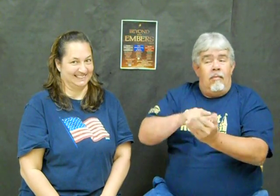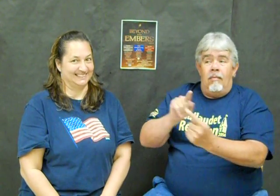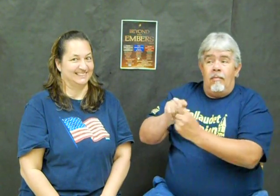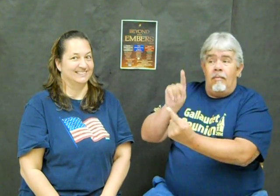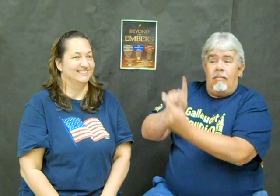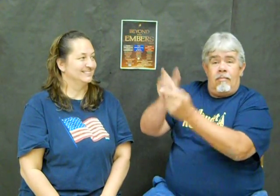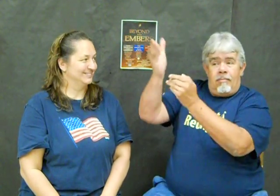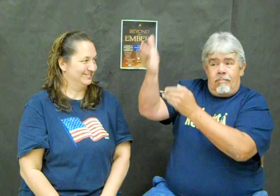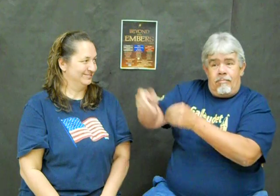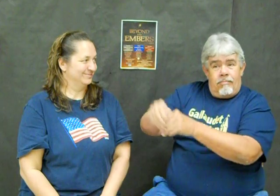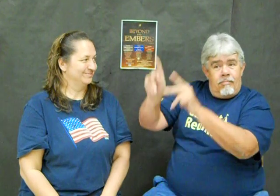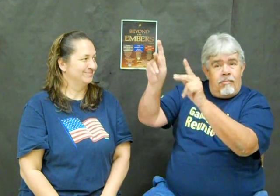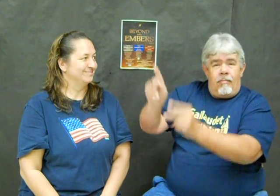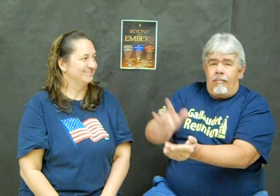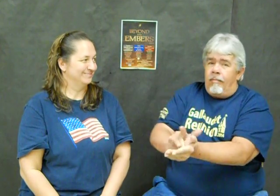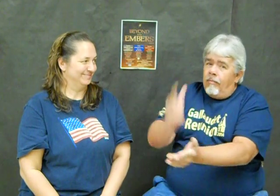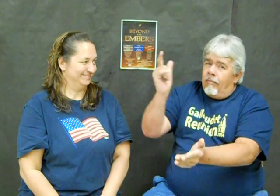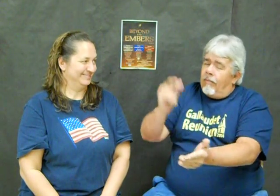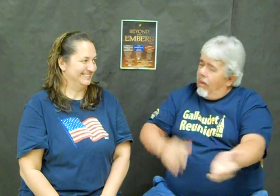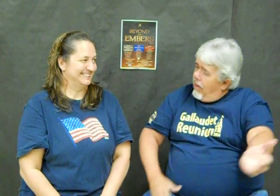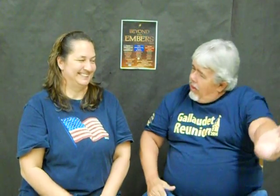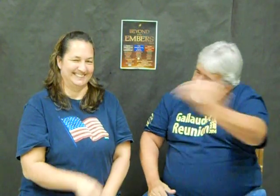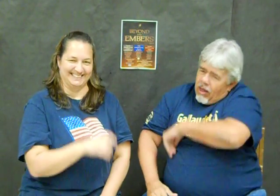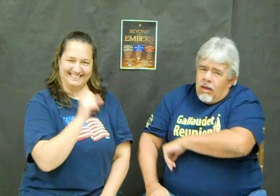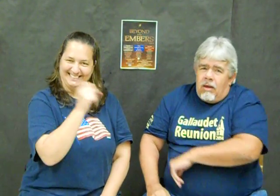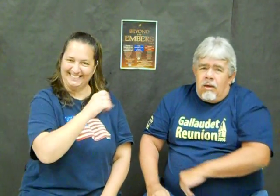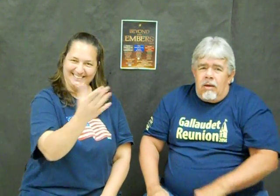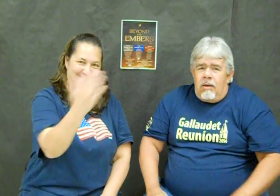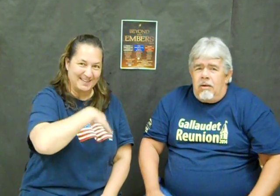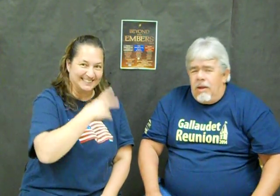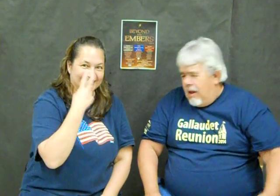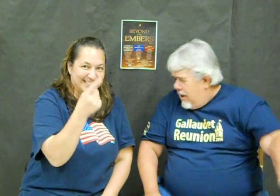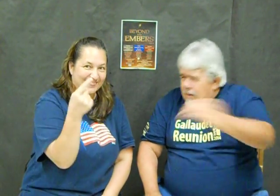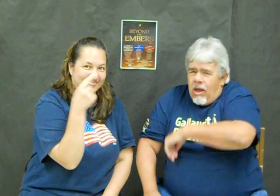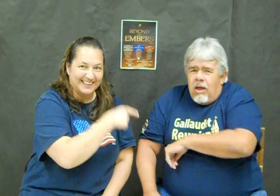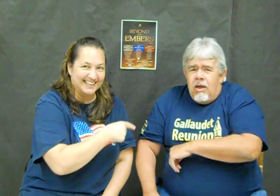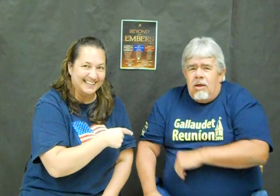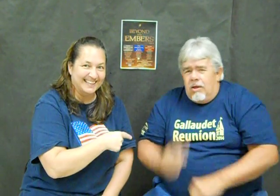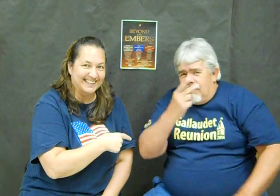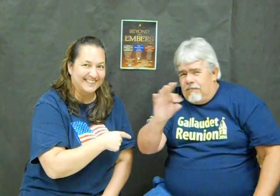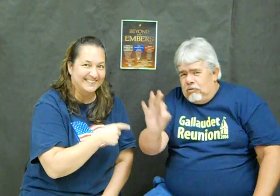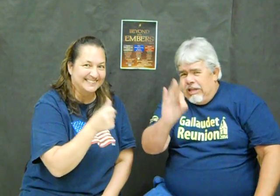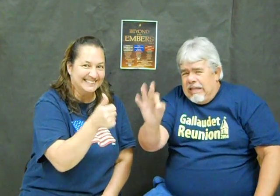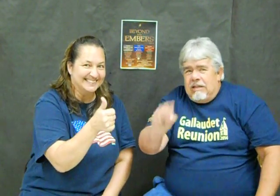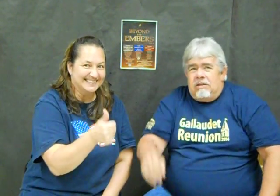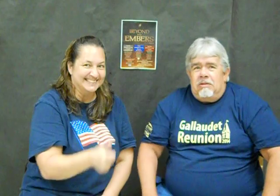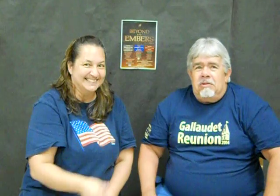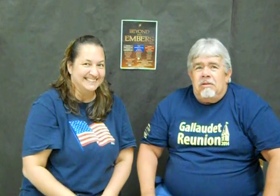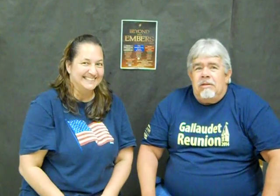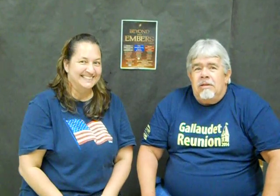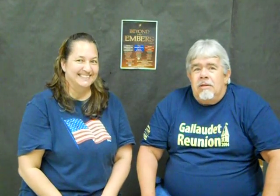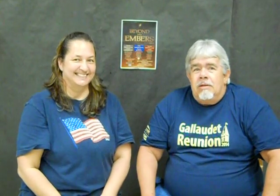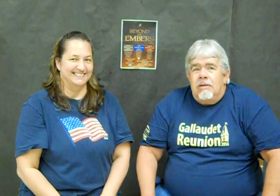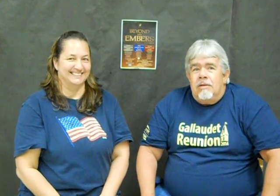It is your advantage to meet him in person. Come on! Yes! Come on! See you there! Come on! See you Friday!